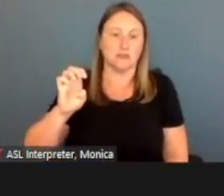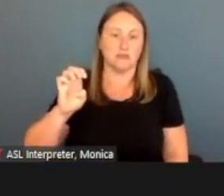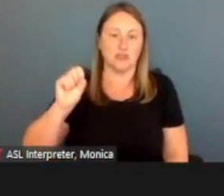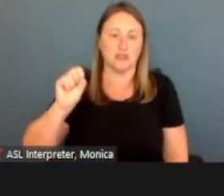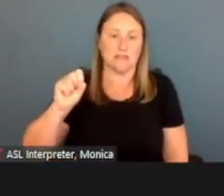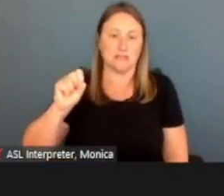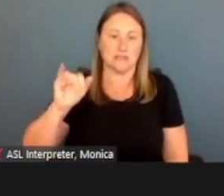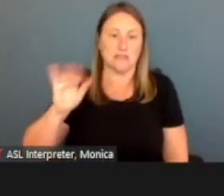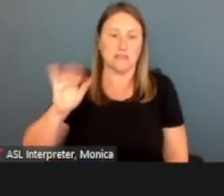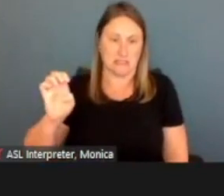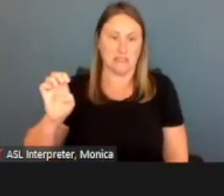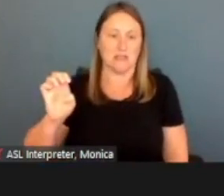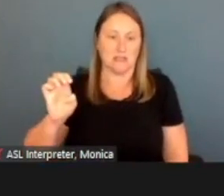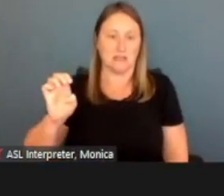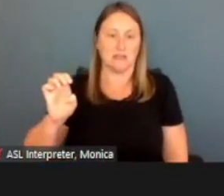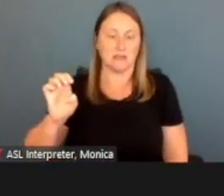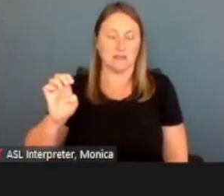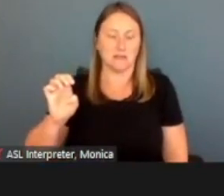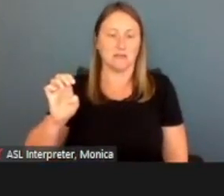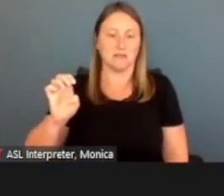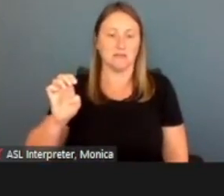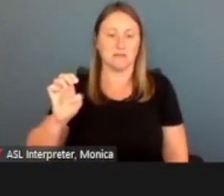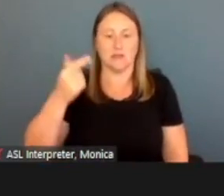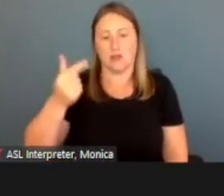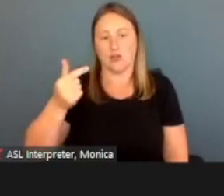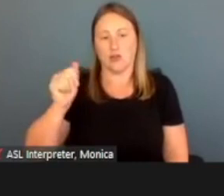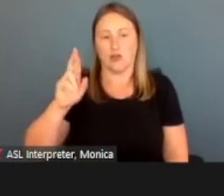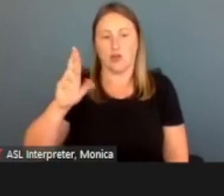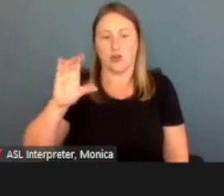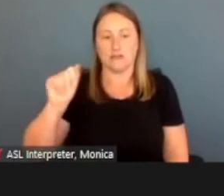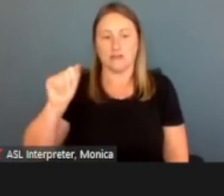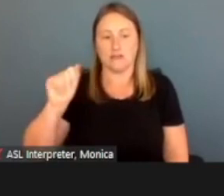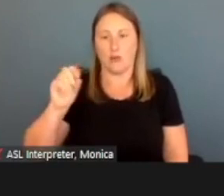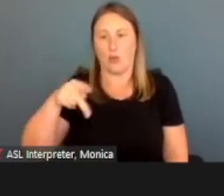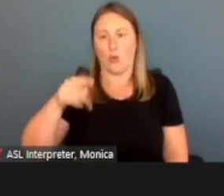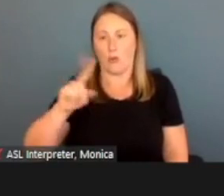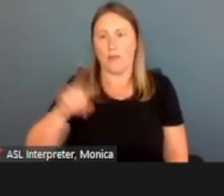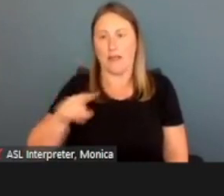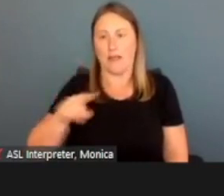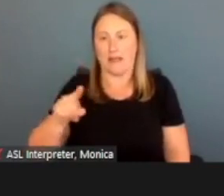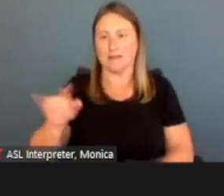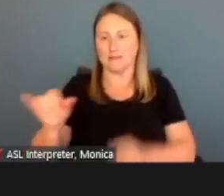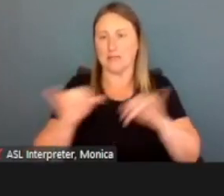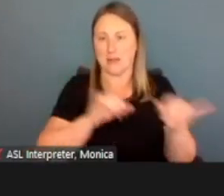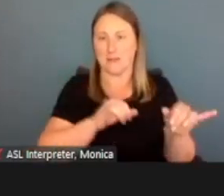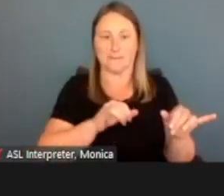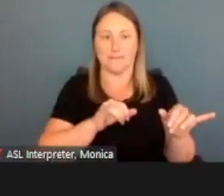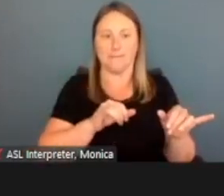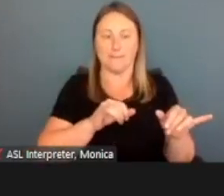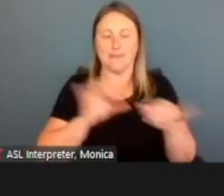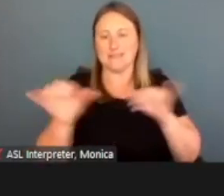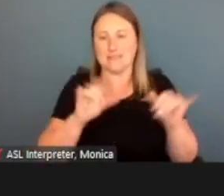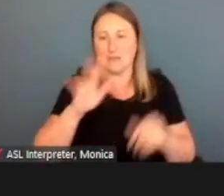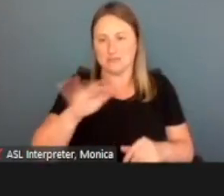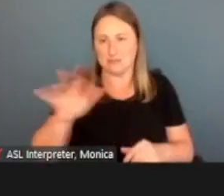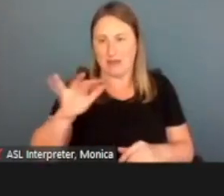And he also goes by Garcia Lopez as well, so we'll put in the same spelling of those two surnames.